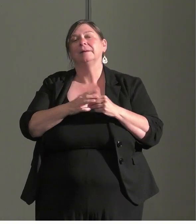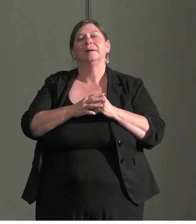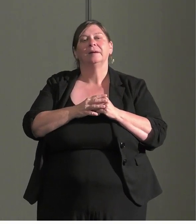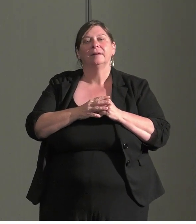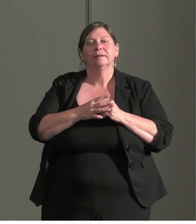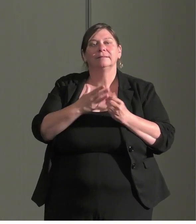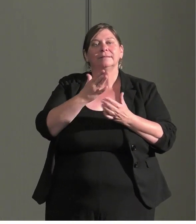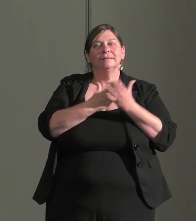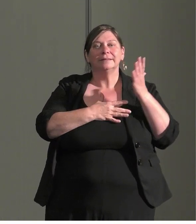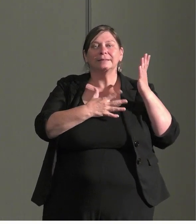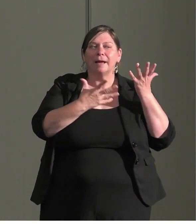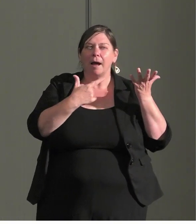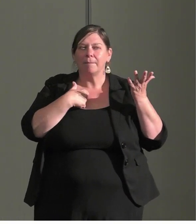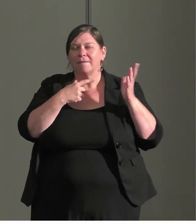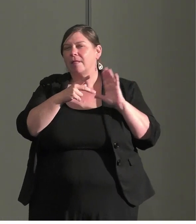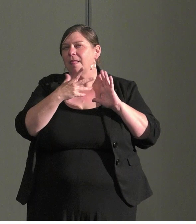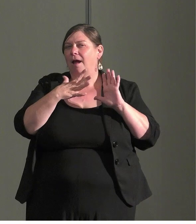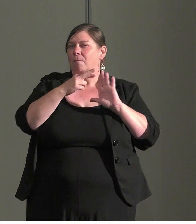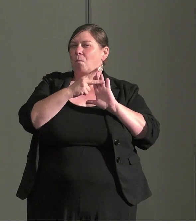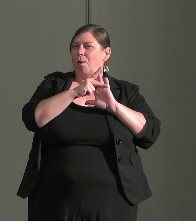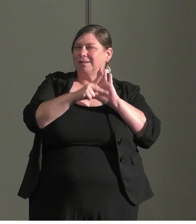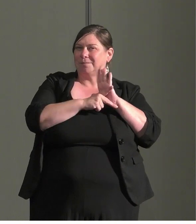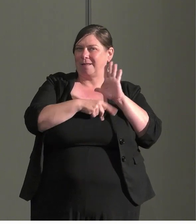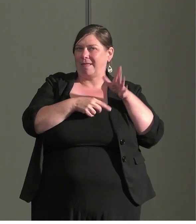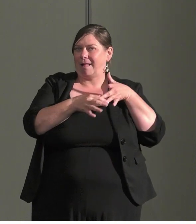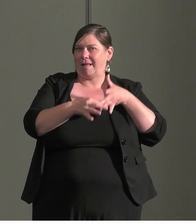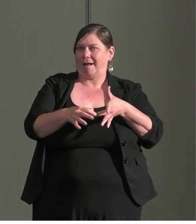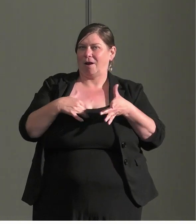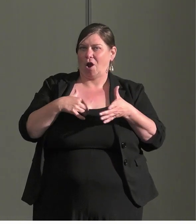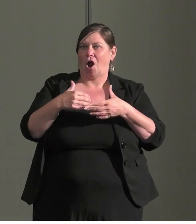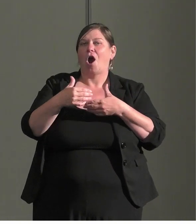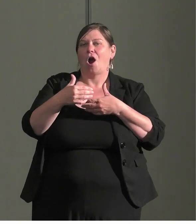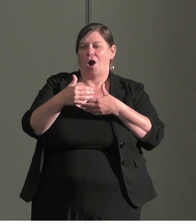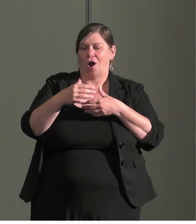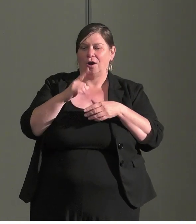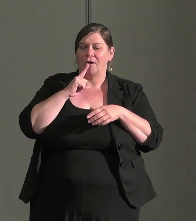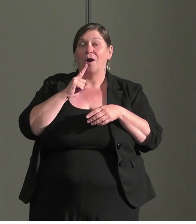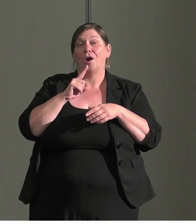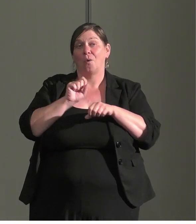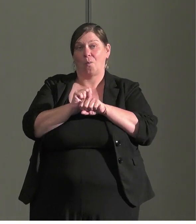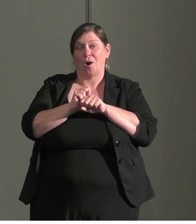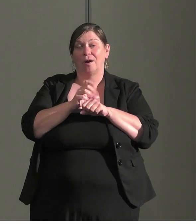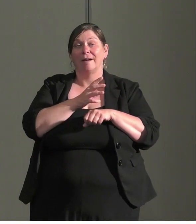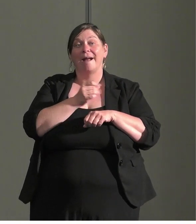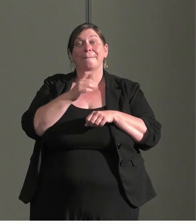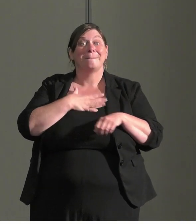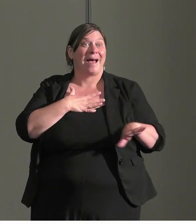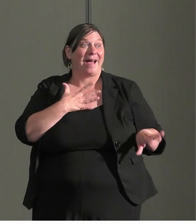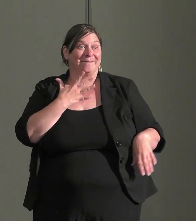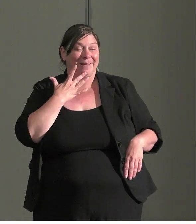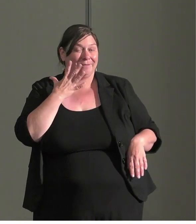that guide our work? And my favorite section is agreement. What do we agree we should always do?